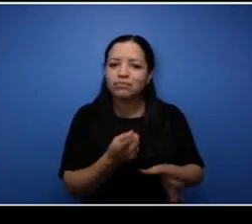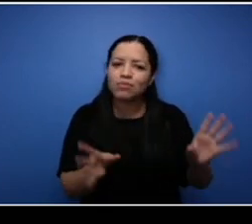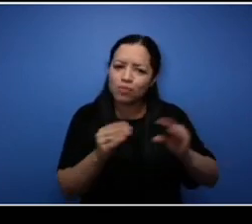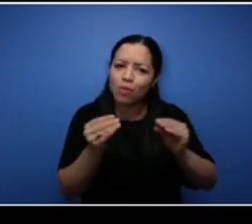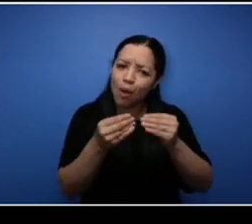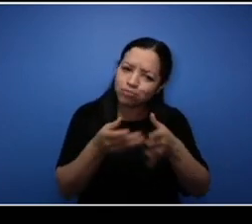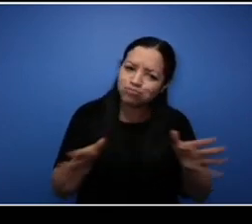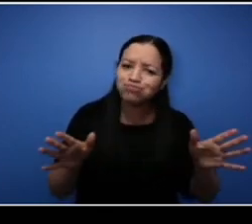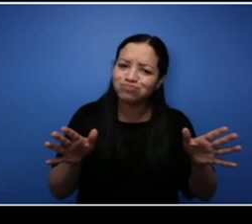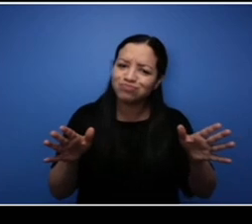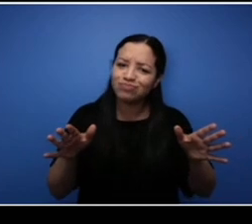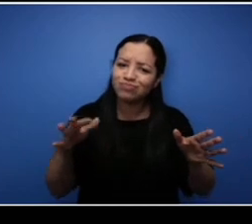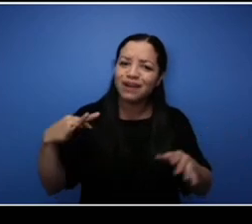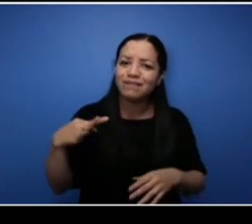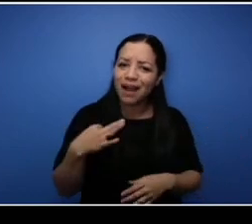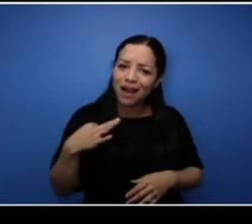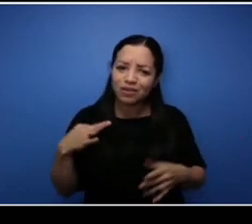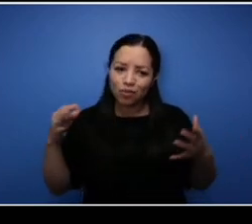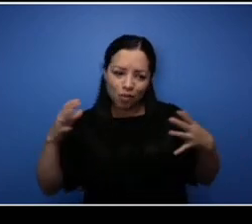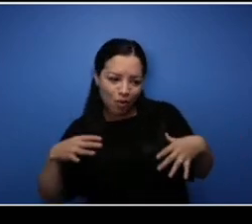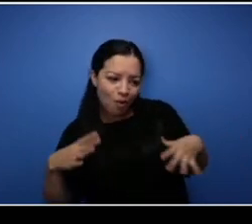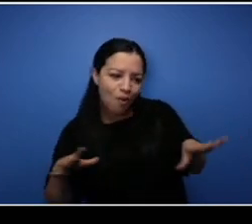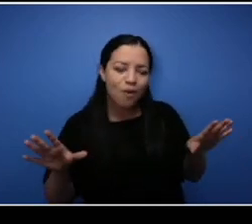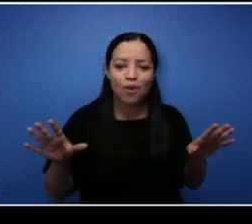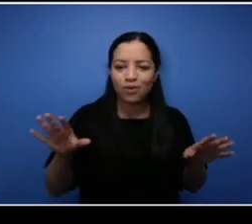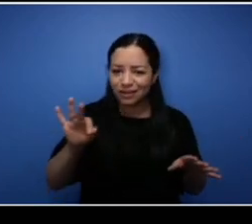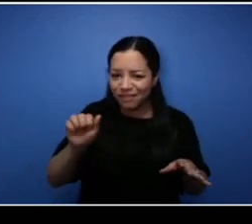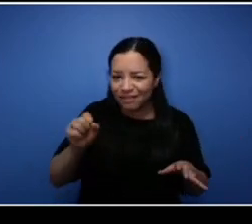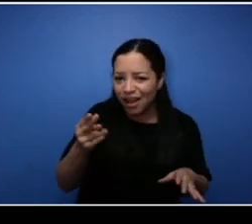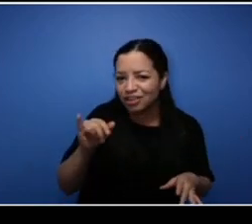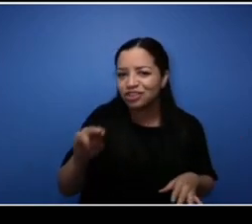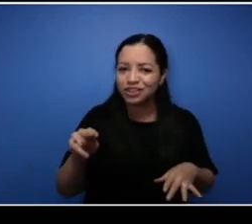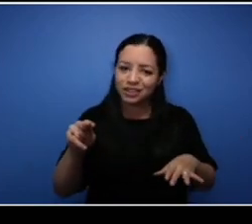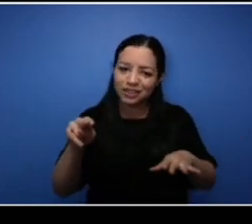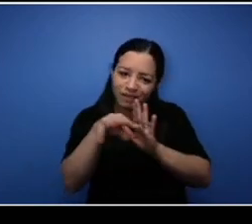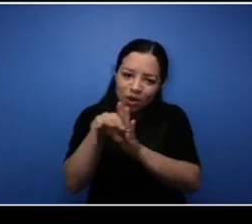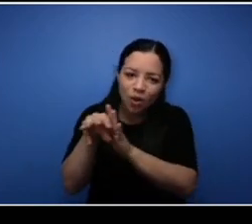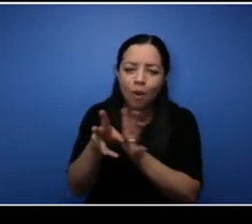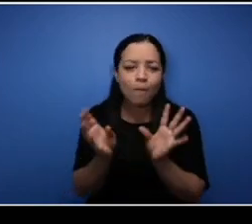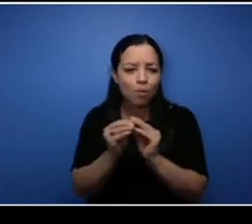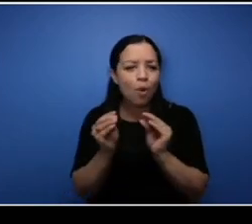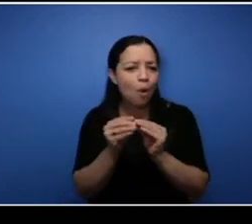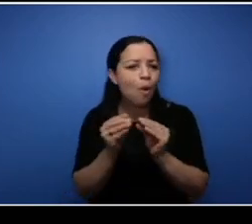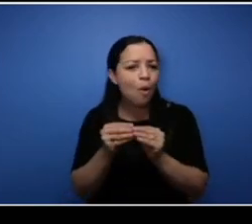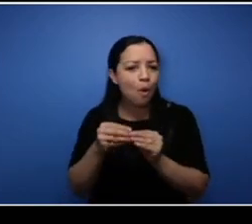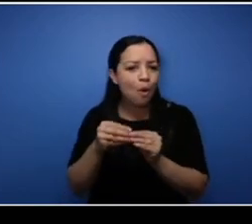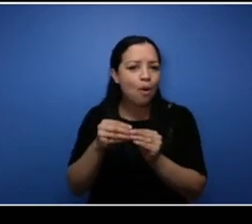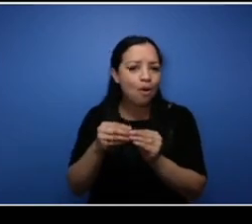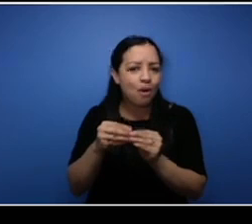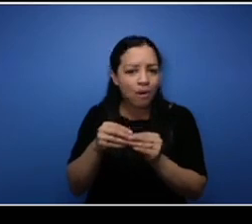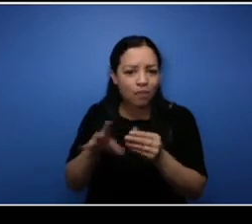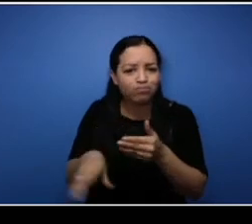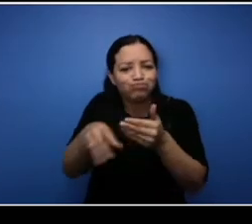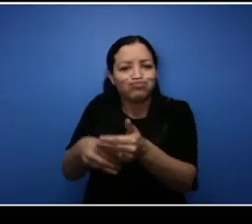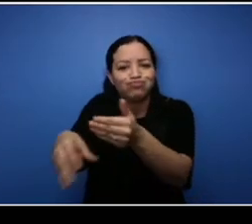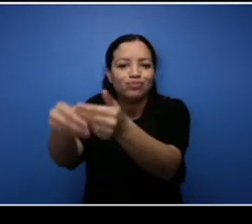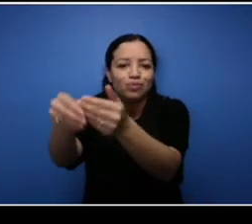and videography world.